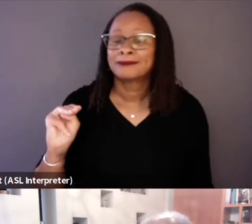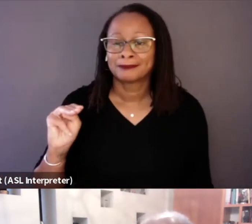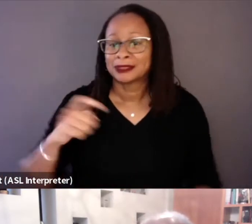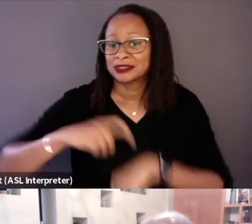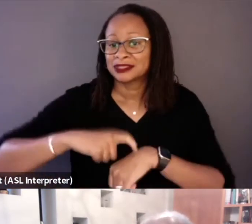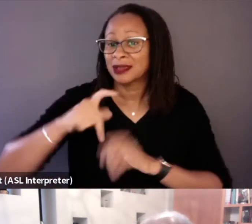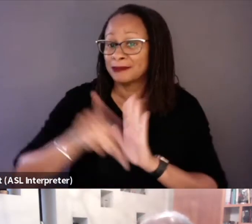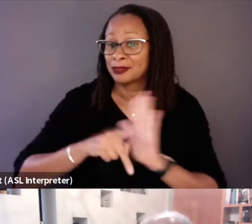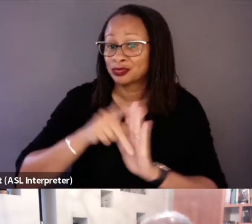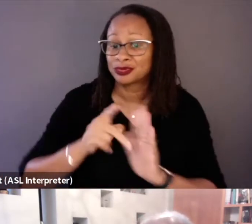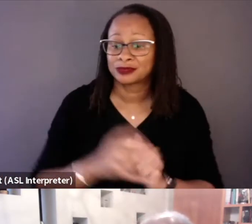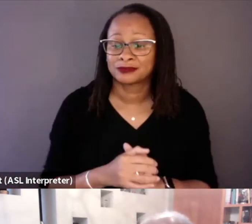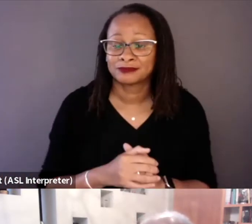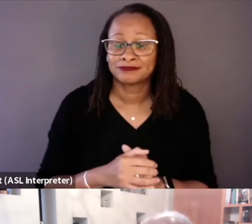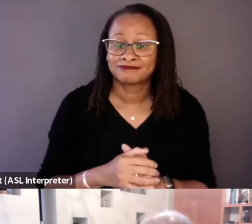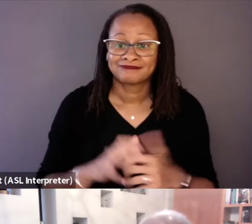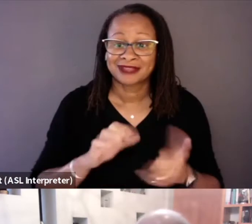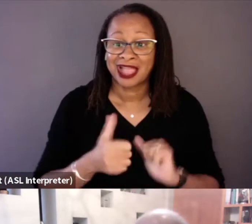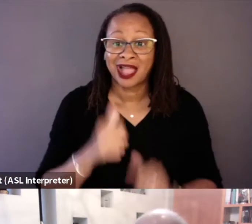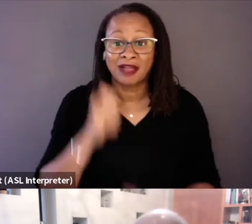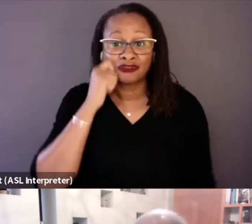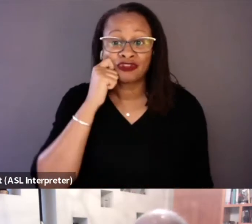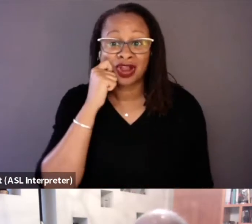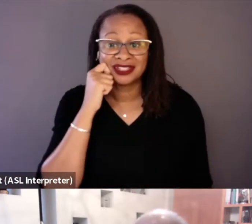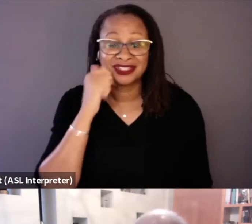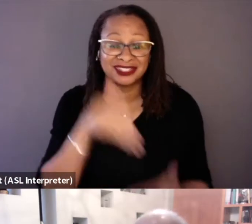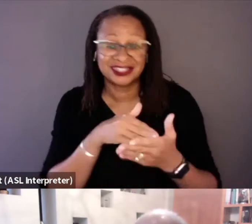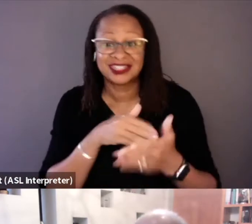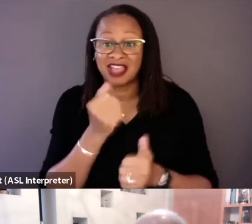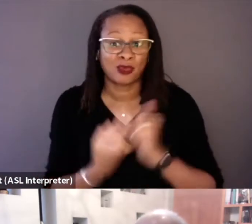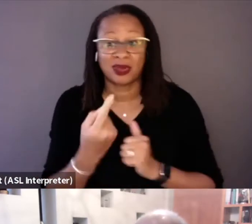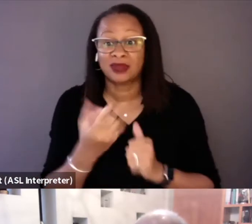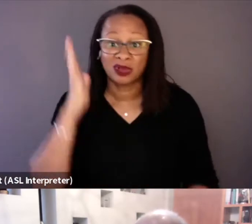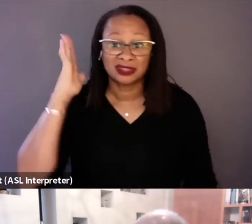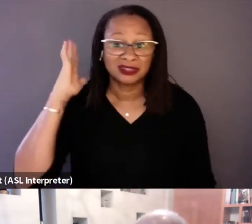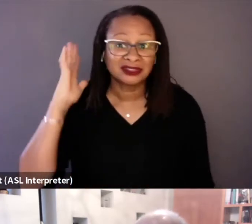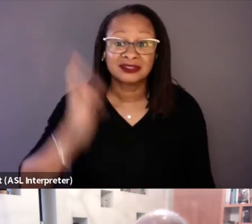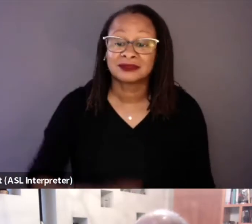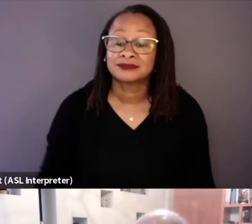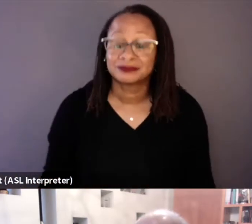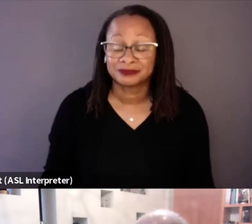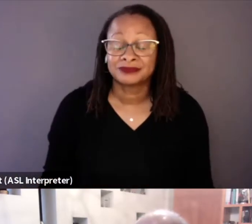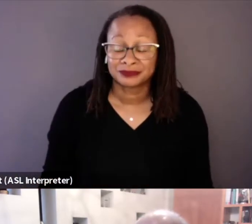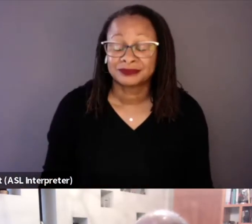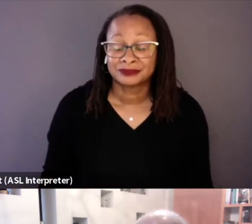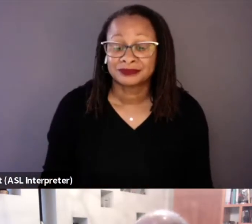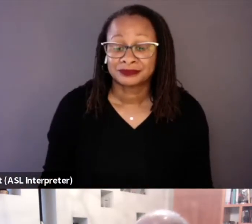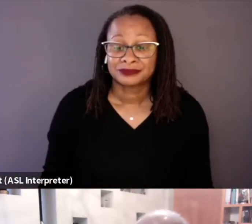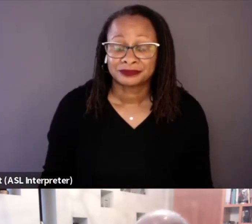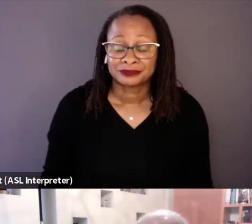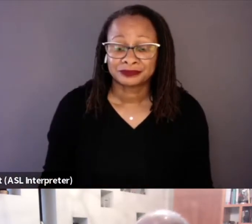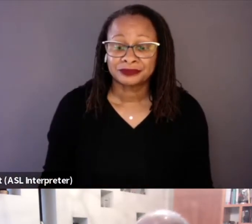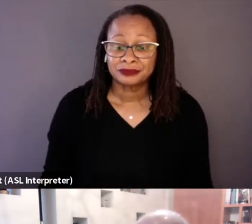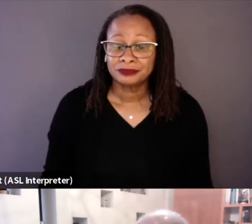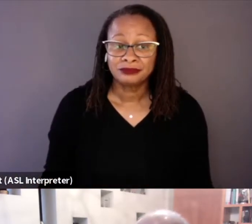is how racist everyone really was back then. It's extraordinary.